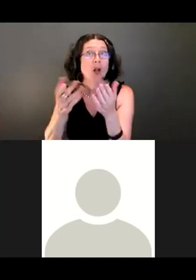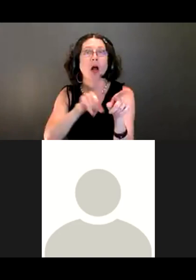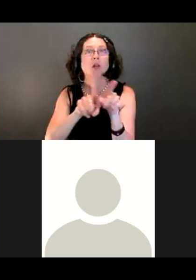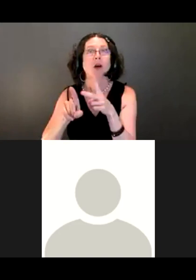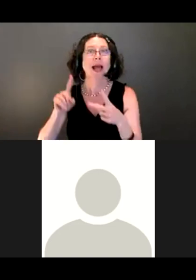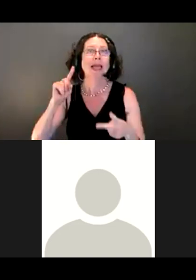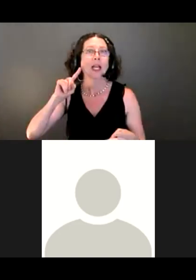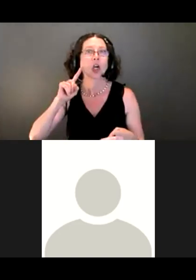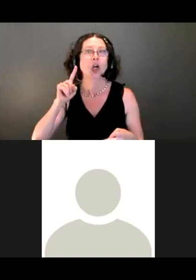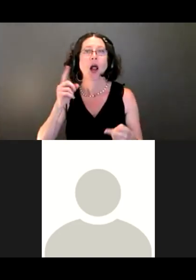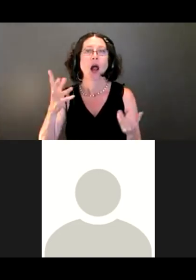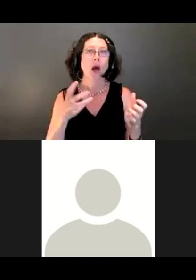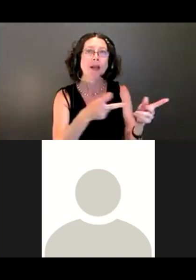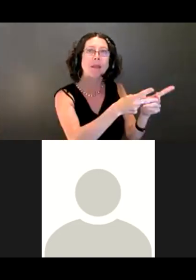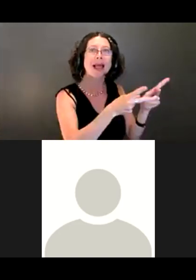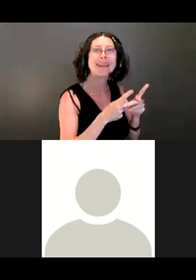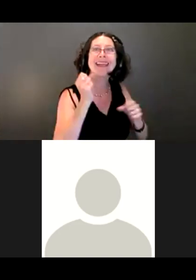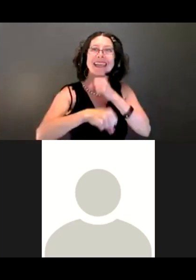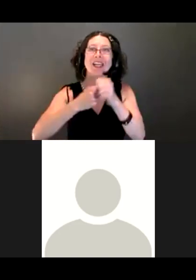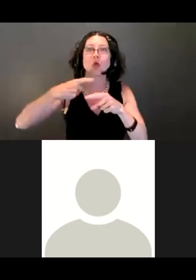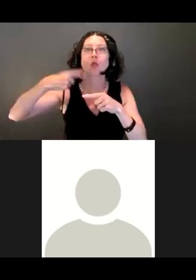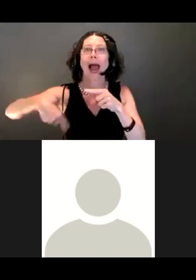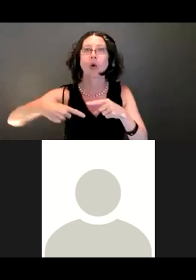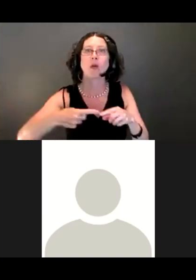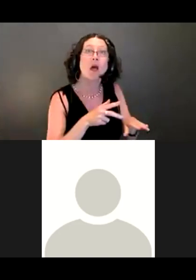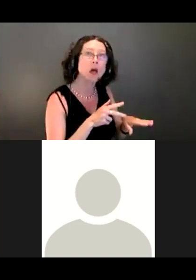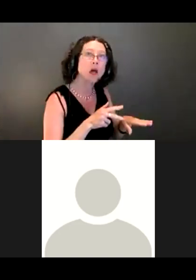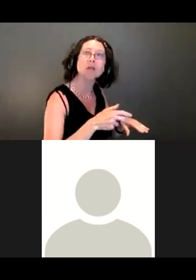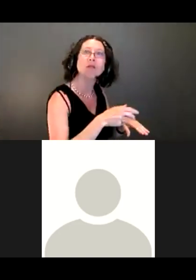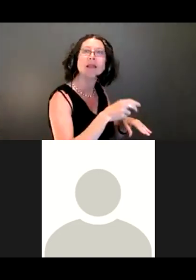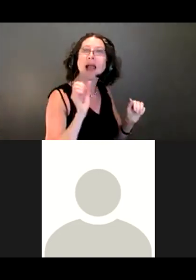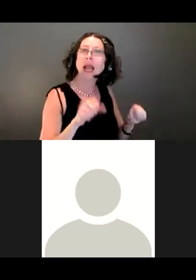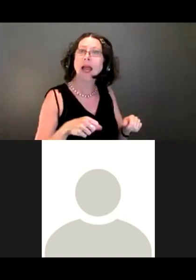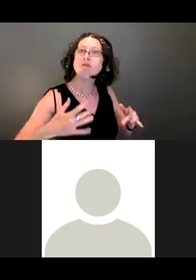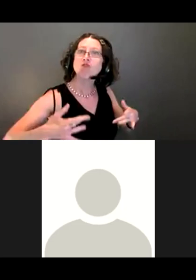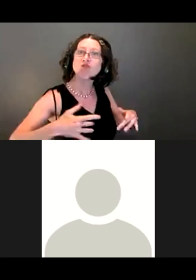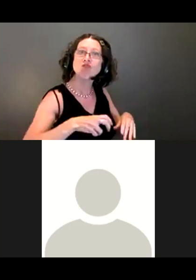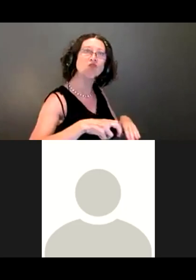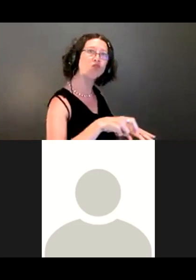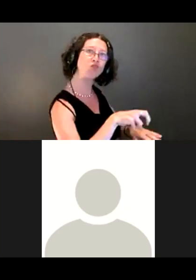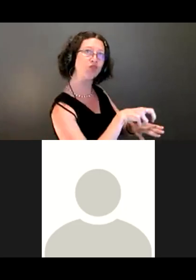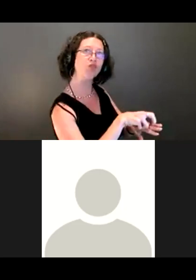where year round I would still get to kind of rest and sit there and enjoy. Is that what I'm hearing?